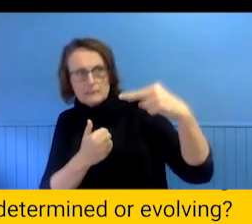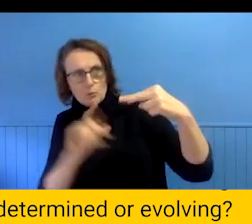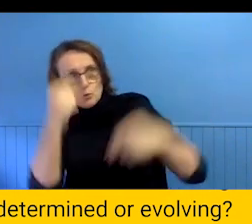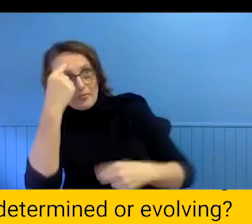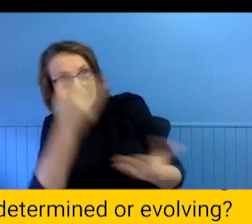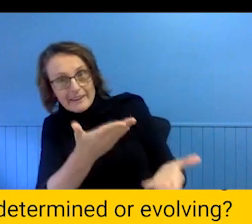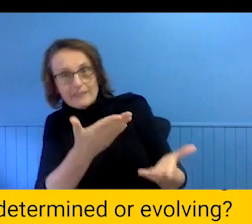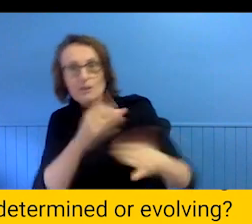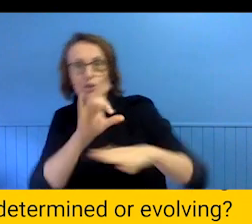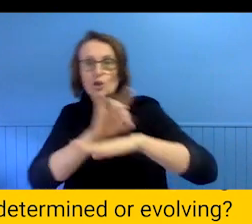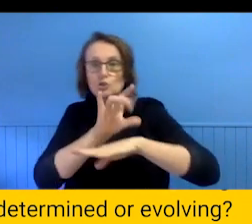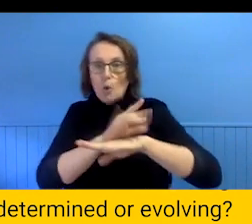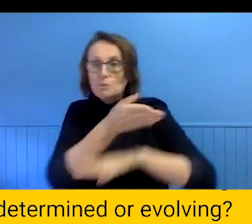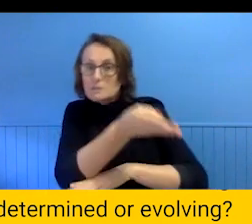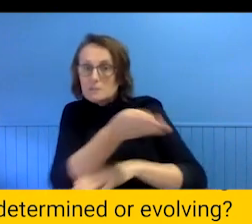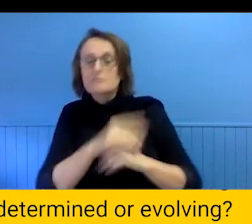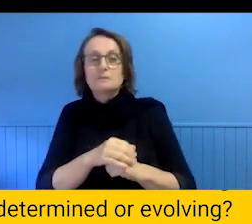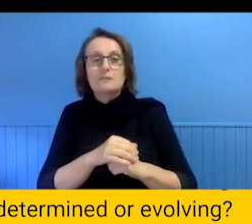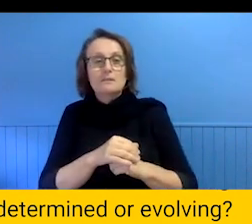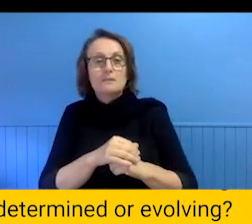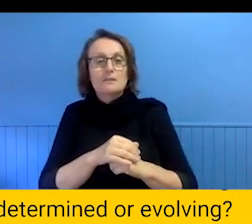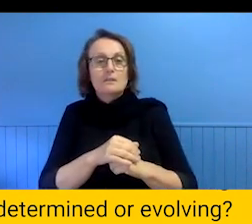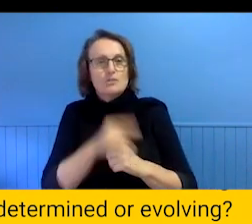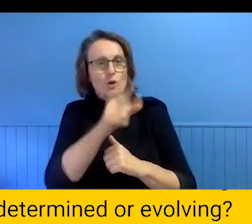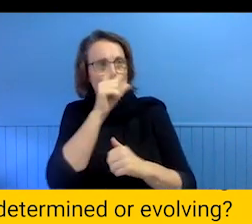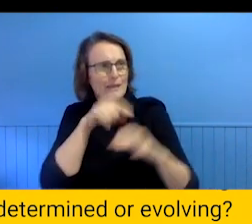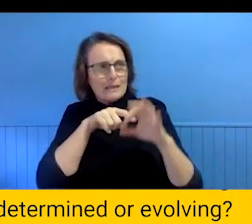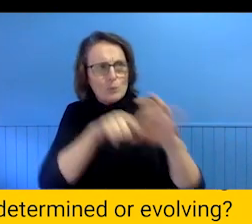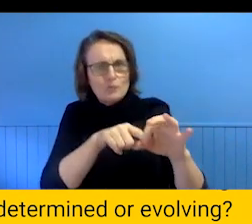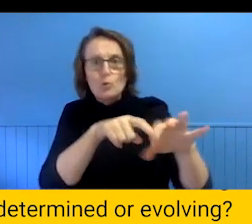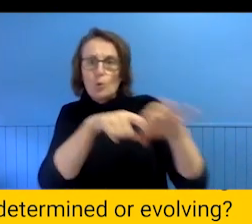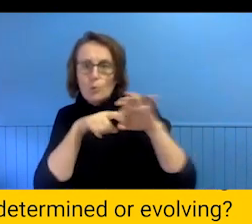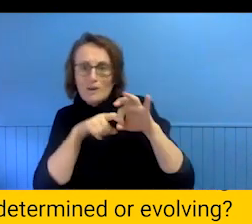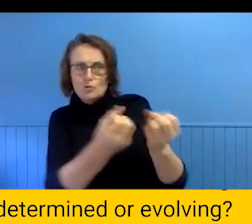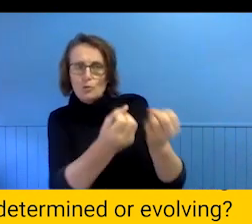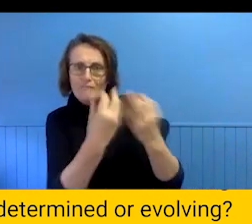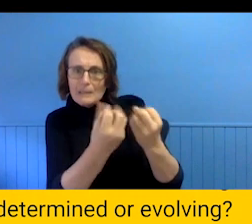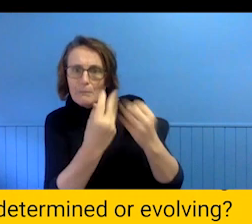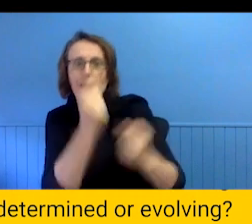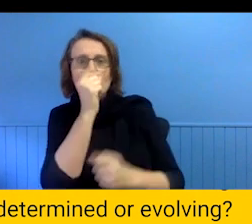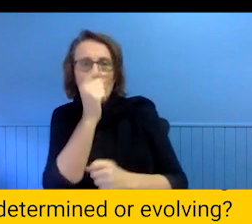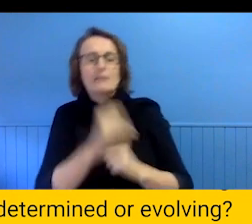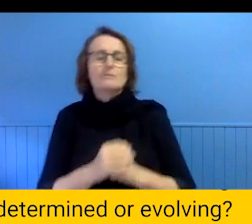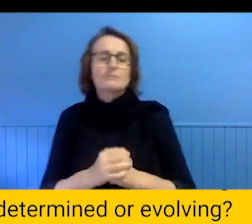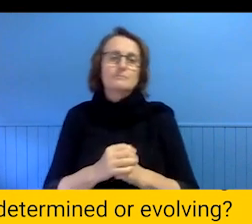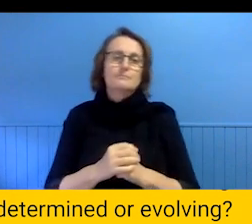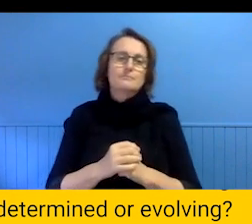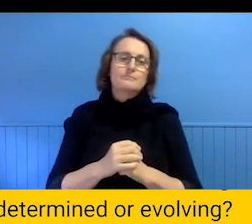have the same environment to allow for question s for fresh insights. It is good to change it up.